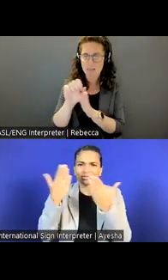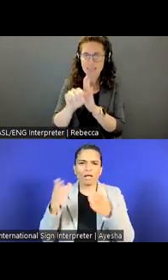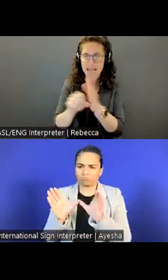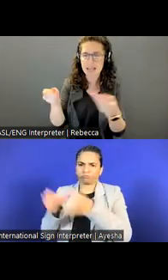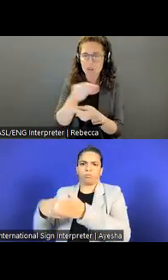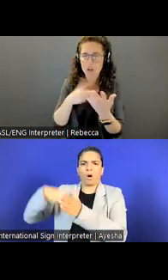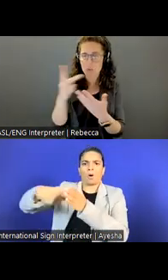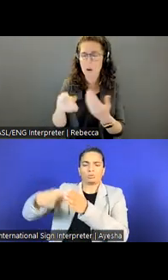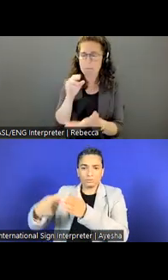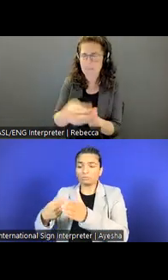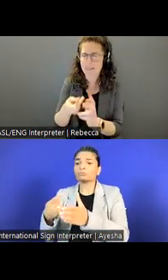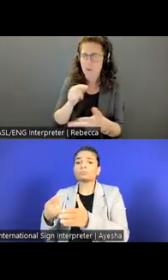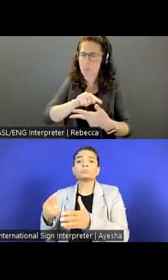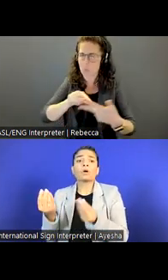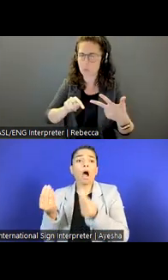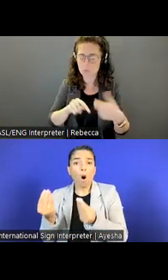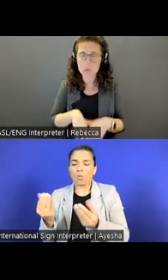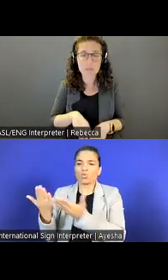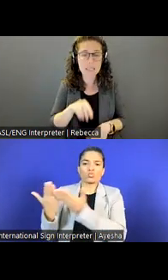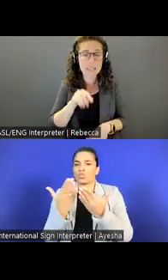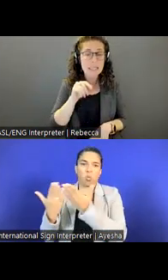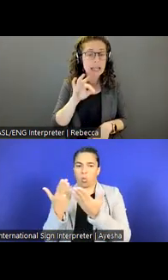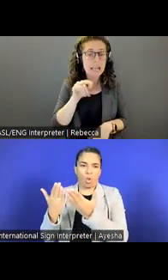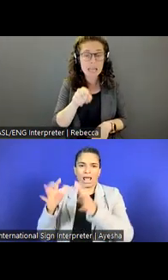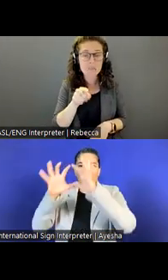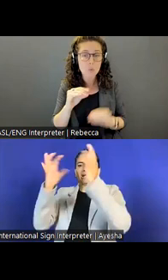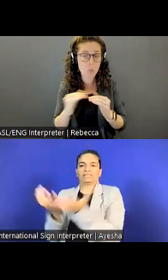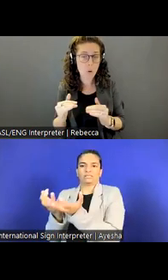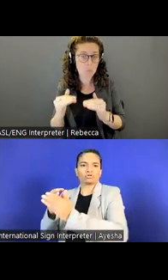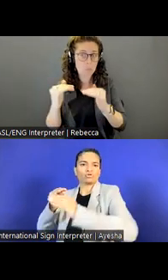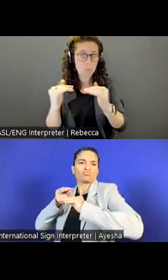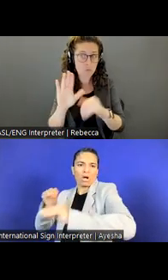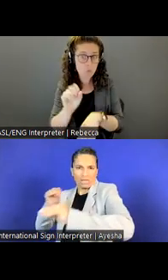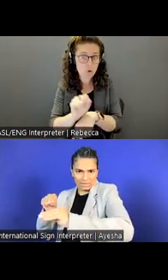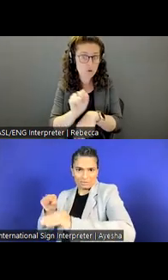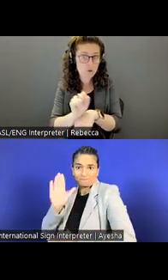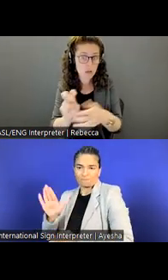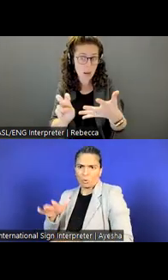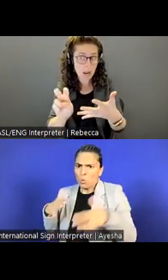Those are great opportunities, if you happen to be a little bit further along in your career journey.